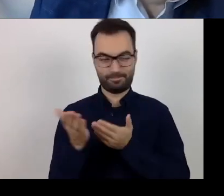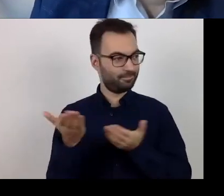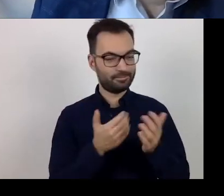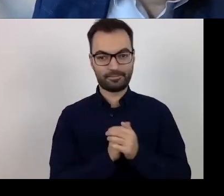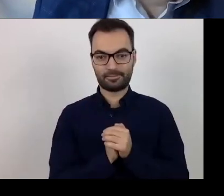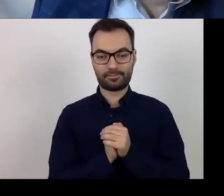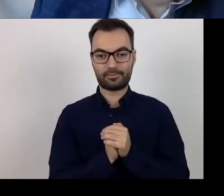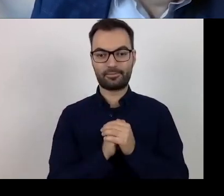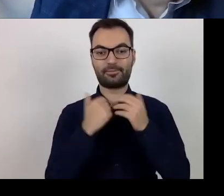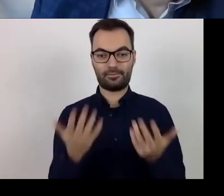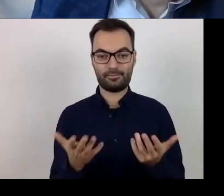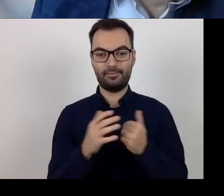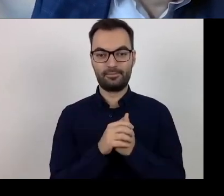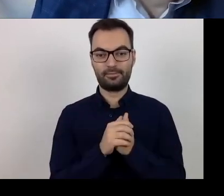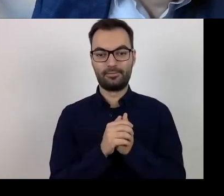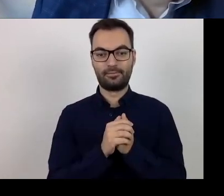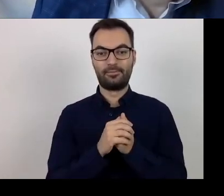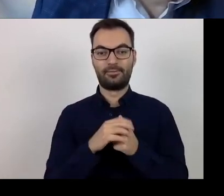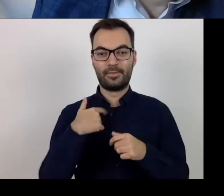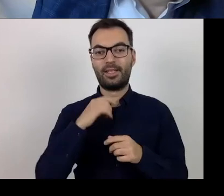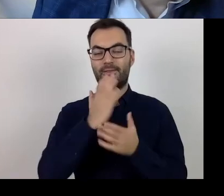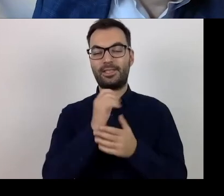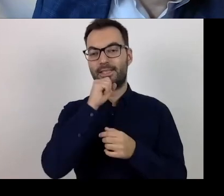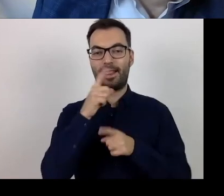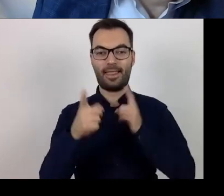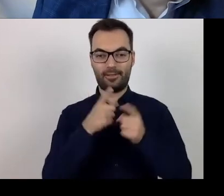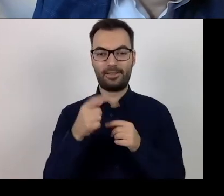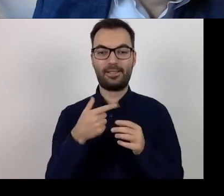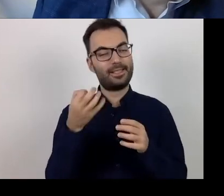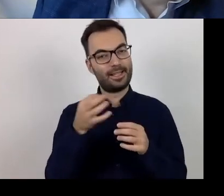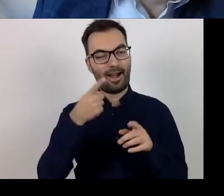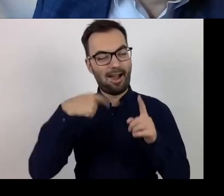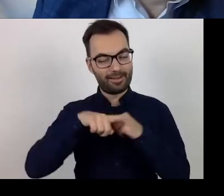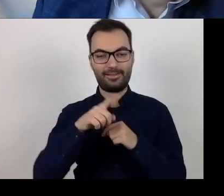As a seasoned teacher, I set up a trap for you in Question 1.